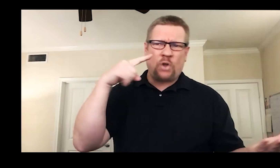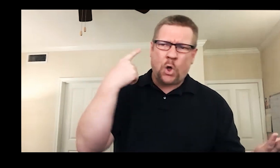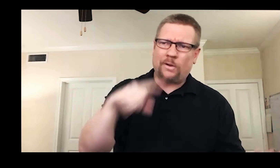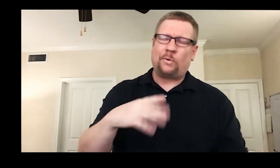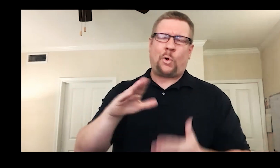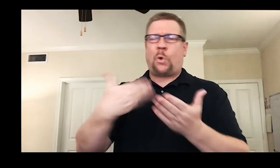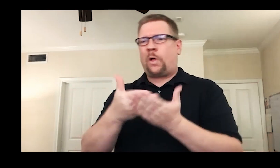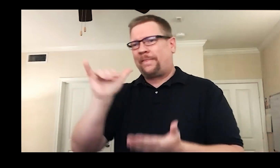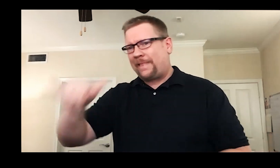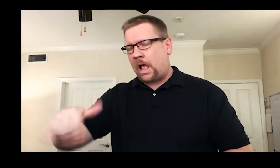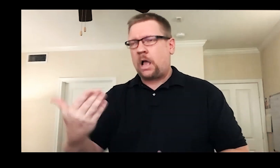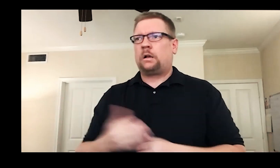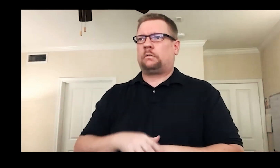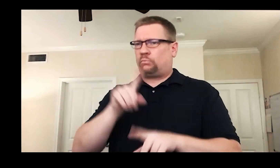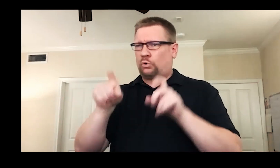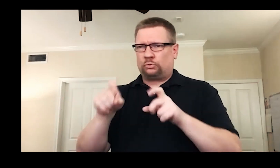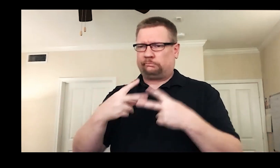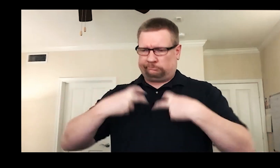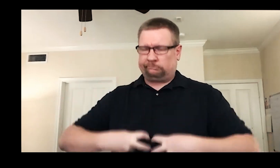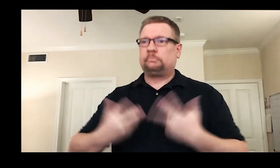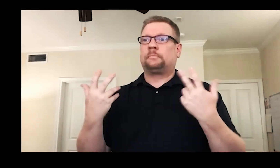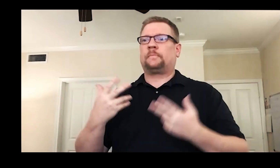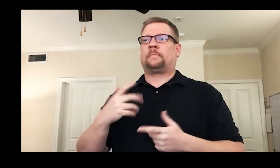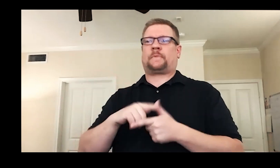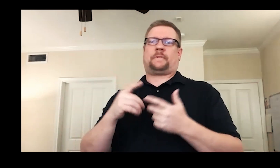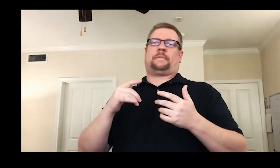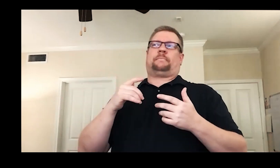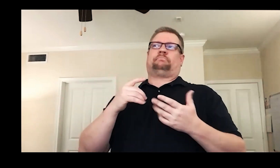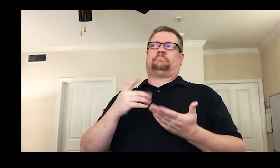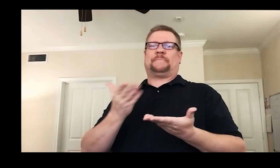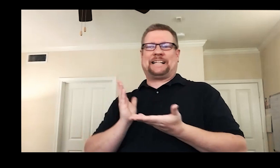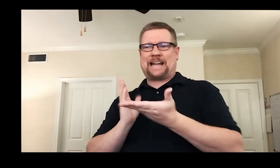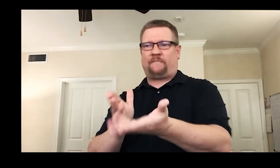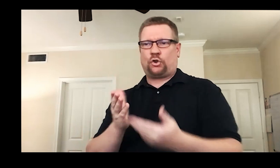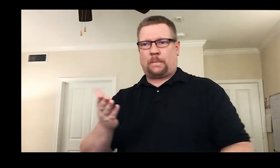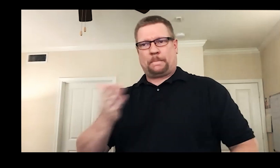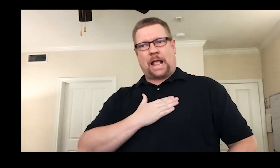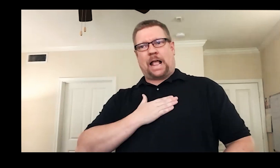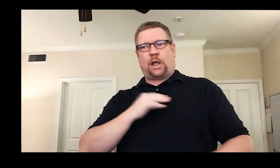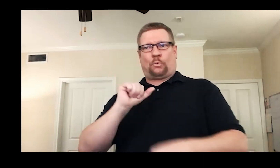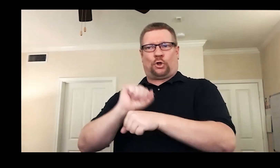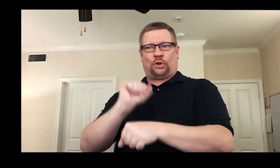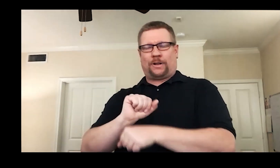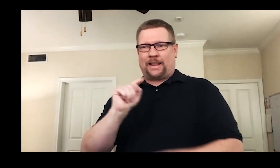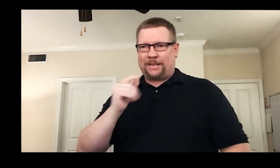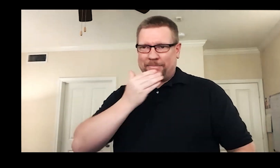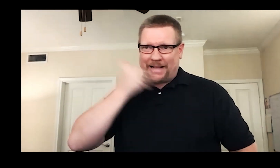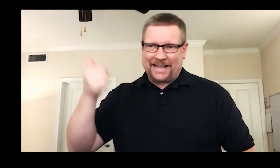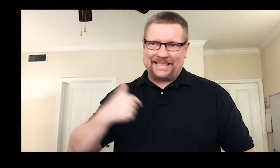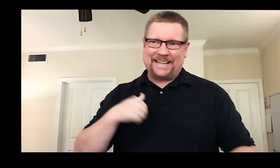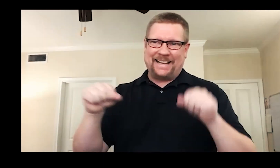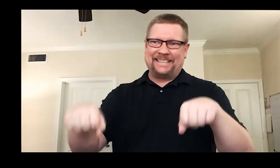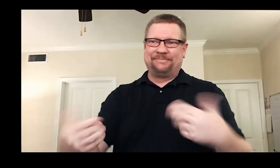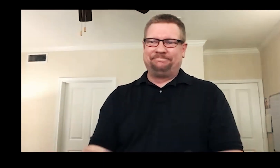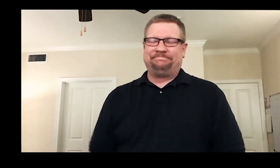which required a lot of self-reflection in order to deliver the best rendition I possibly could.